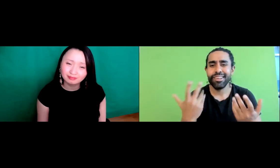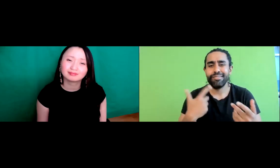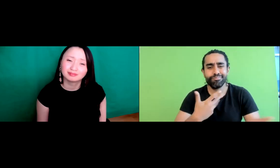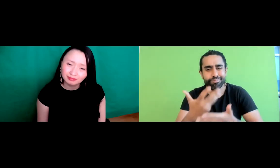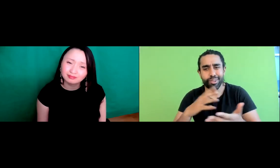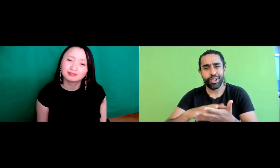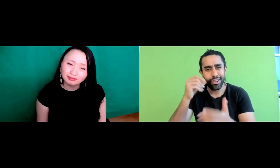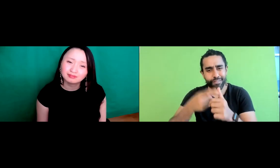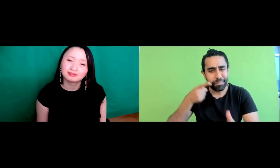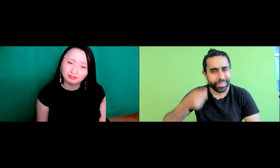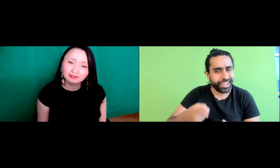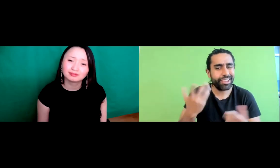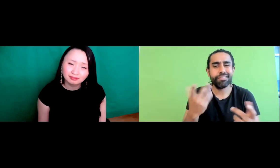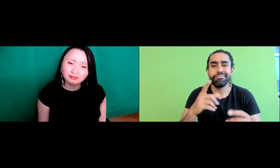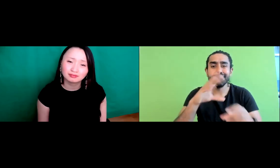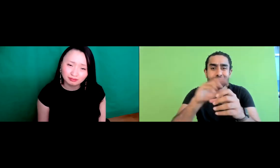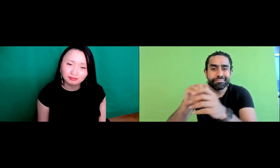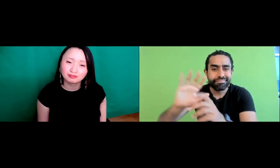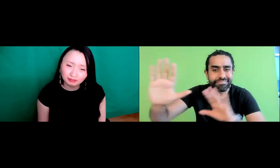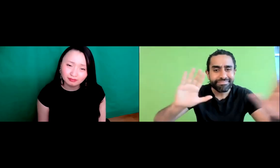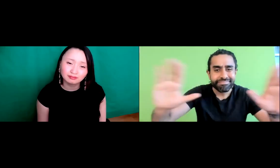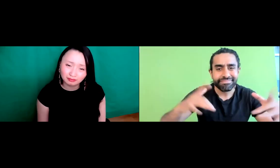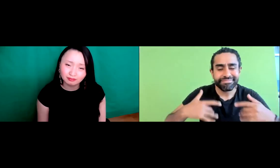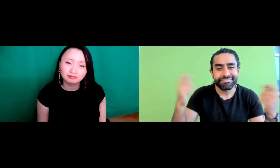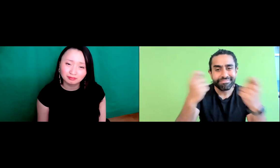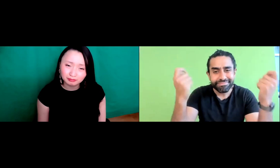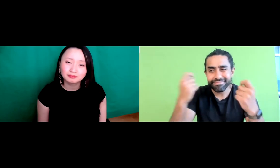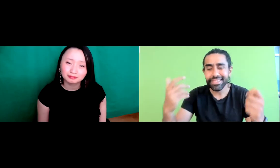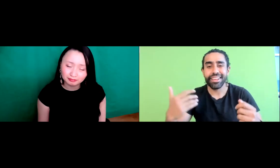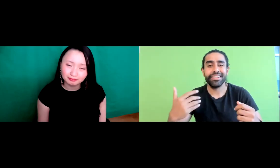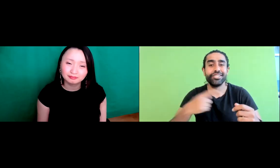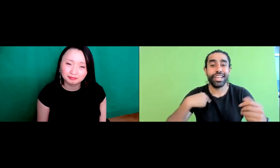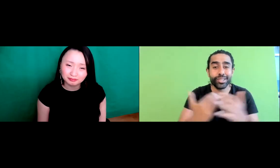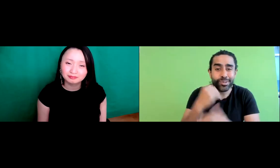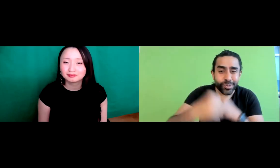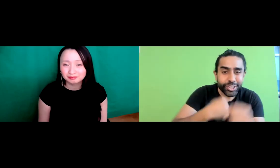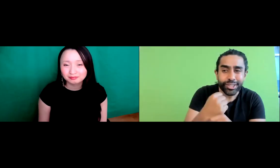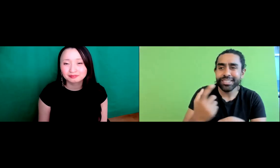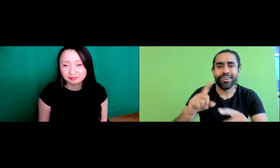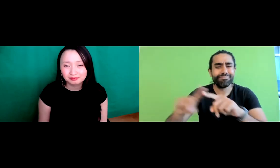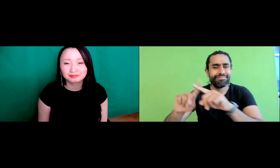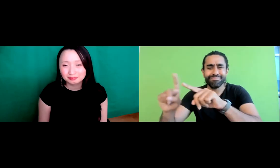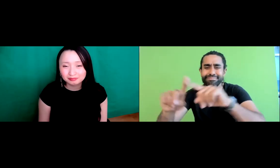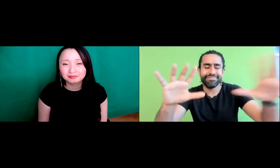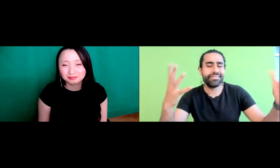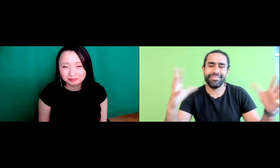events that I take part in. And so, I suggest maybe getting involved with